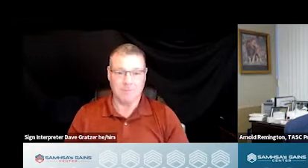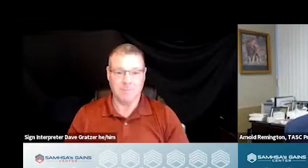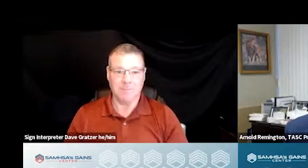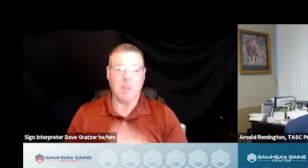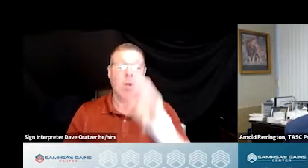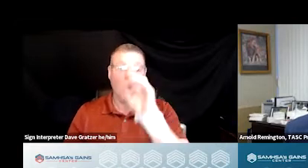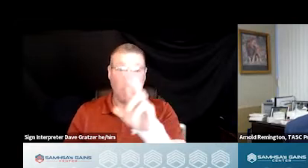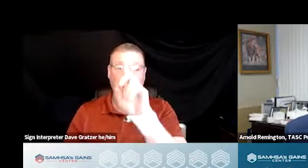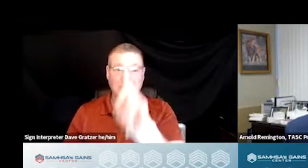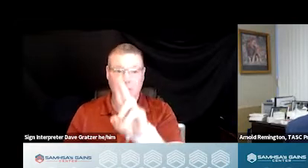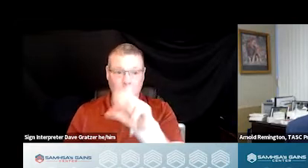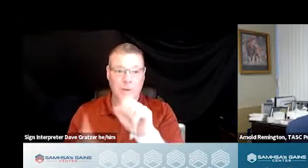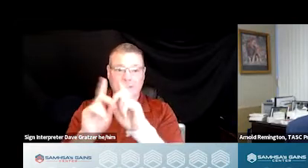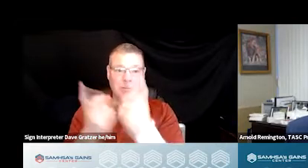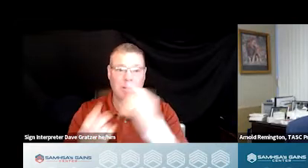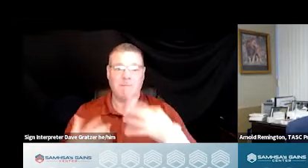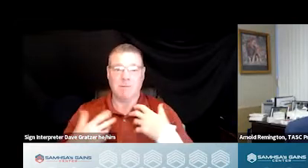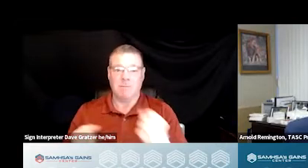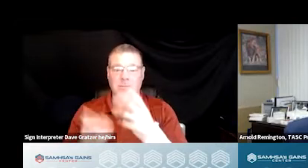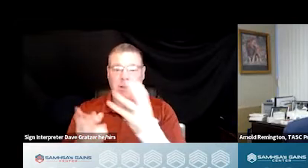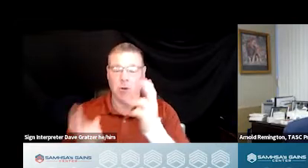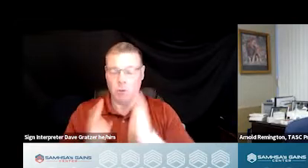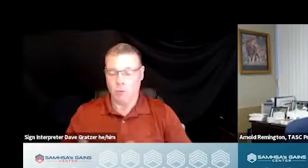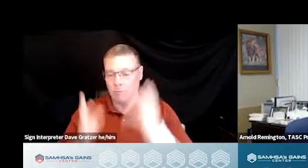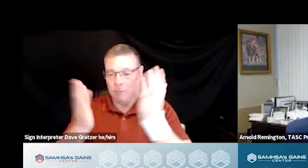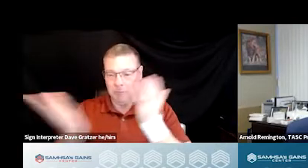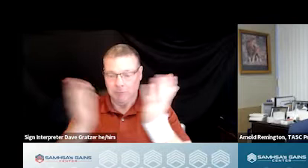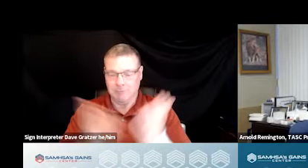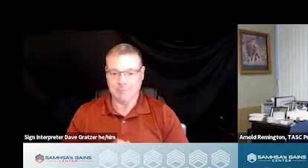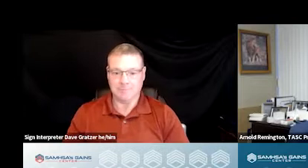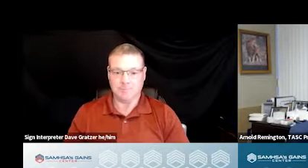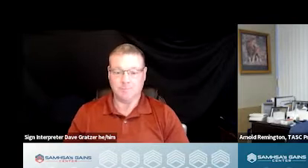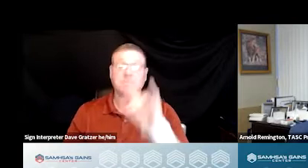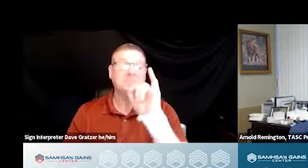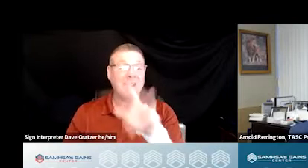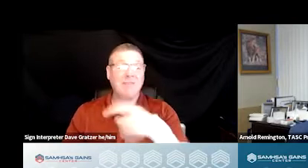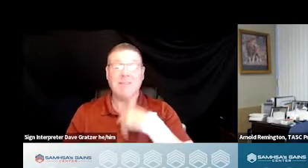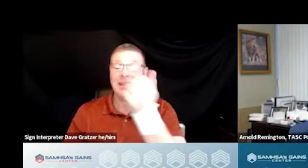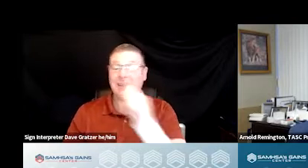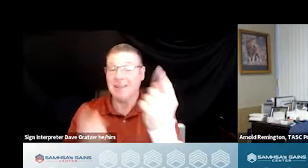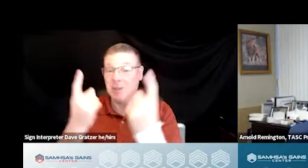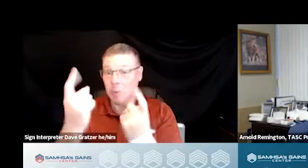or the US Department of Health and Human Services. If you have any questions for the presenters